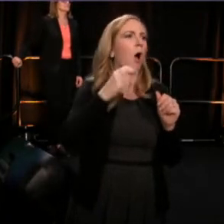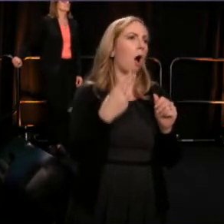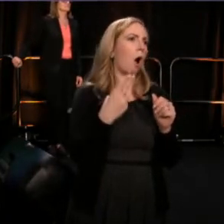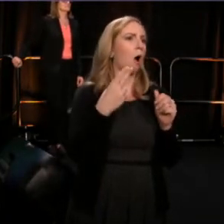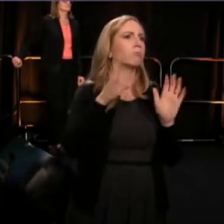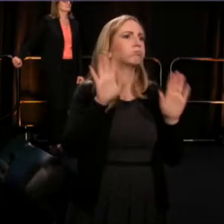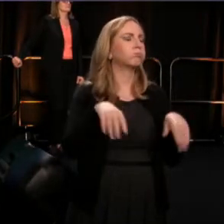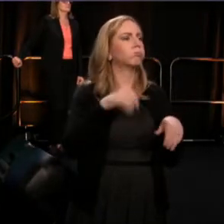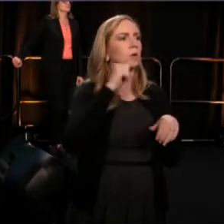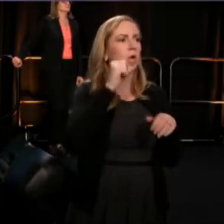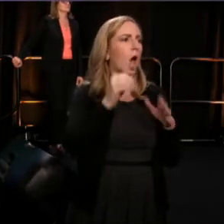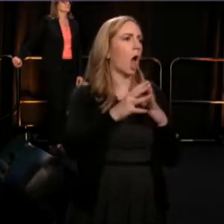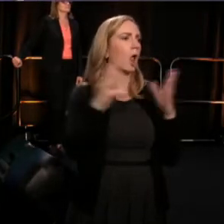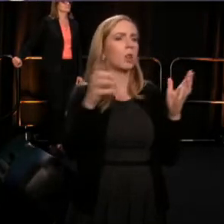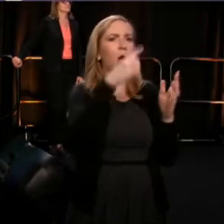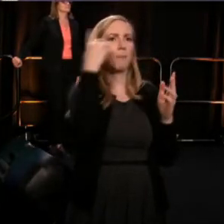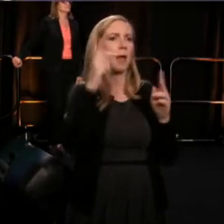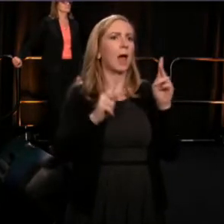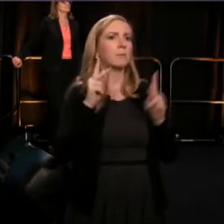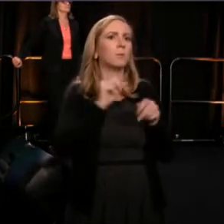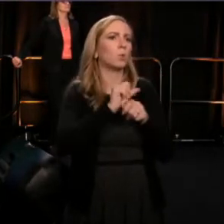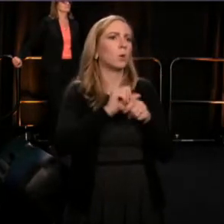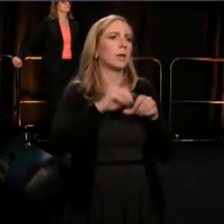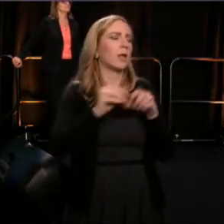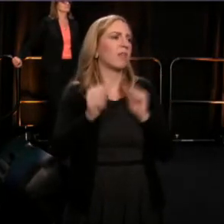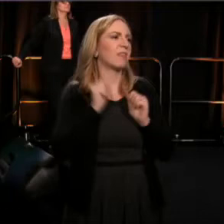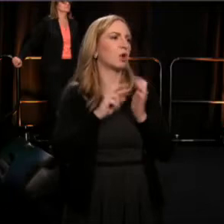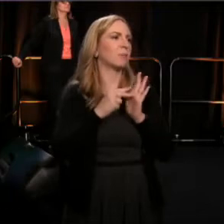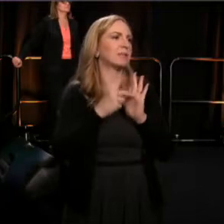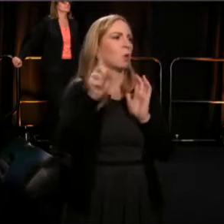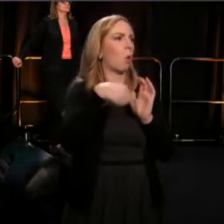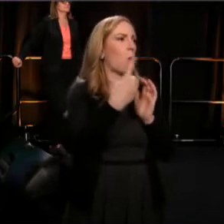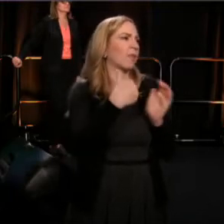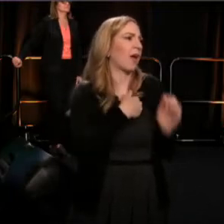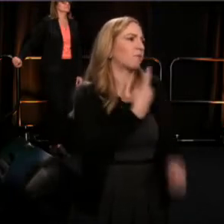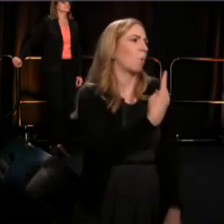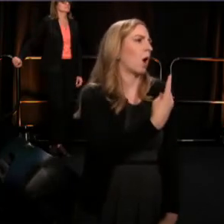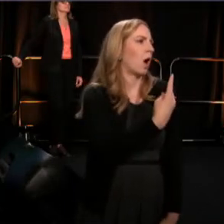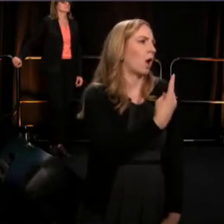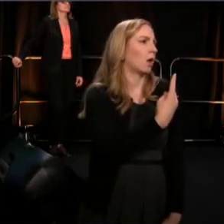of blacks working in American theater to sustain and support more theaters.